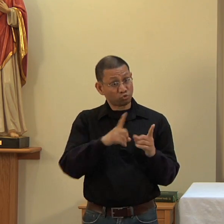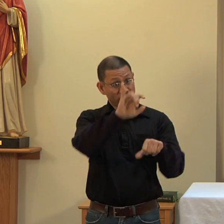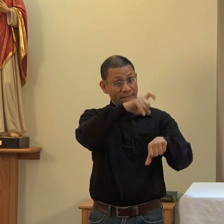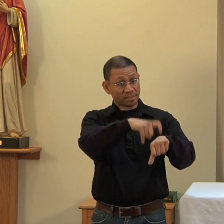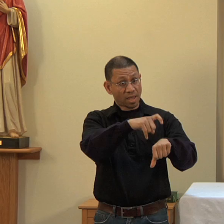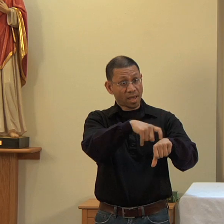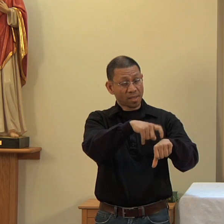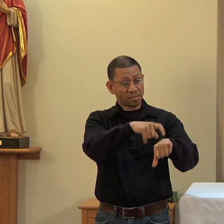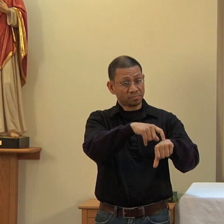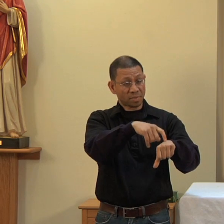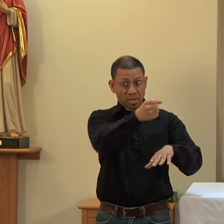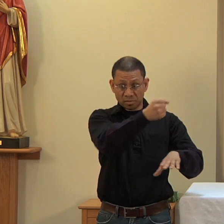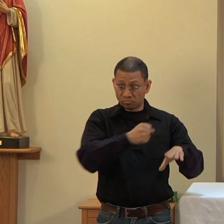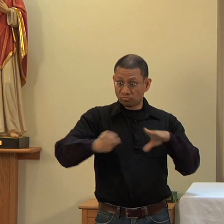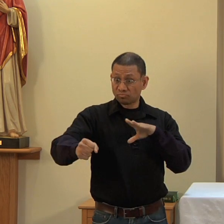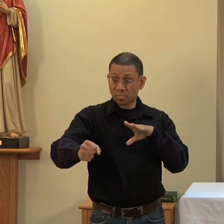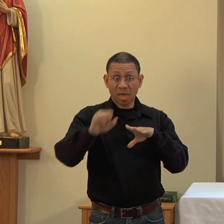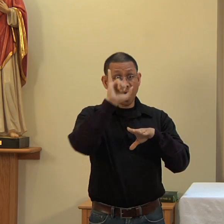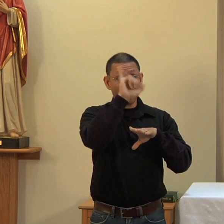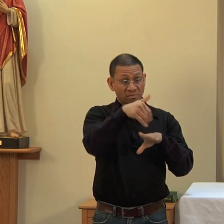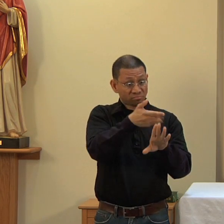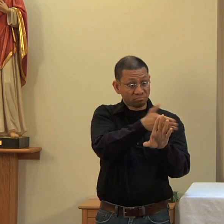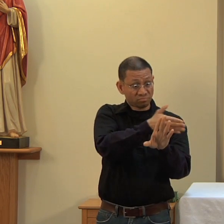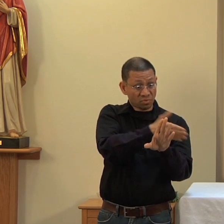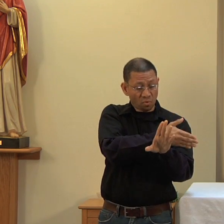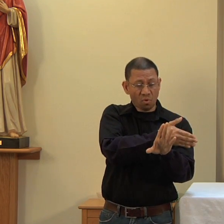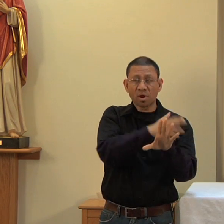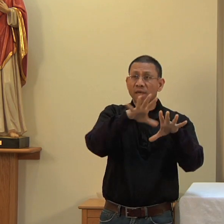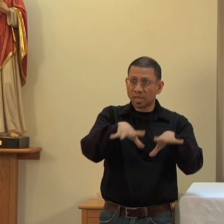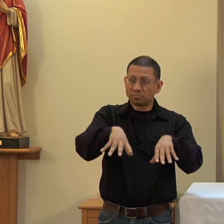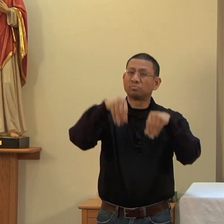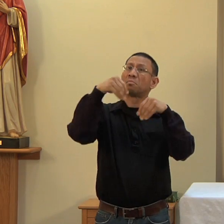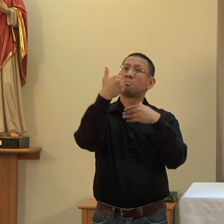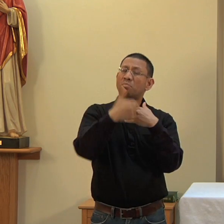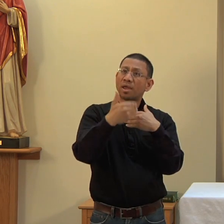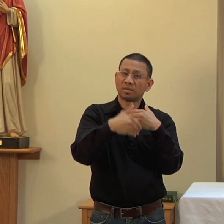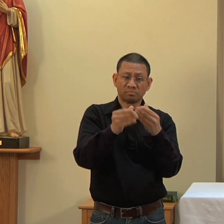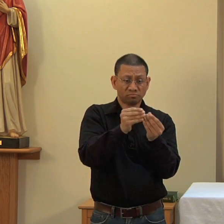betrayed and entered willingly into his Passion, he took bread and, giving thanks, broke it,